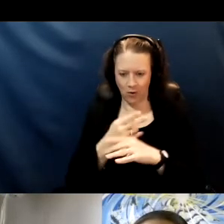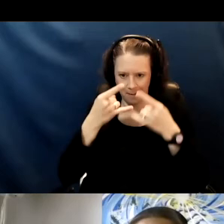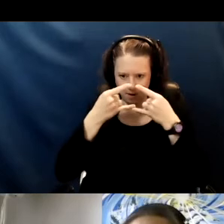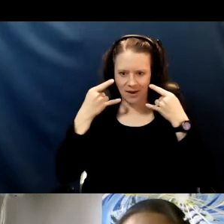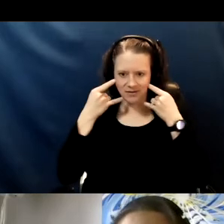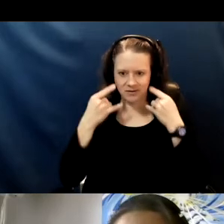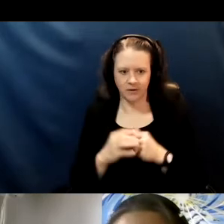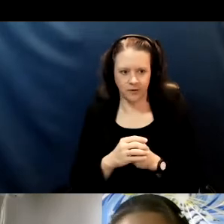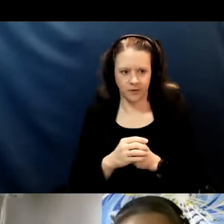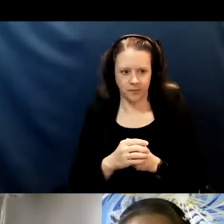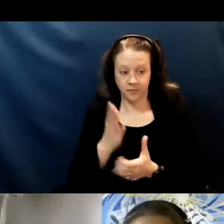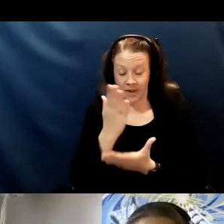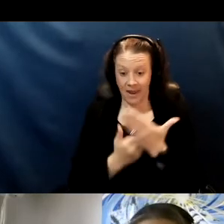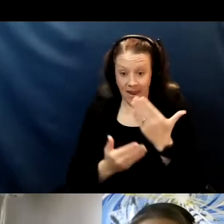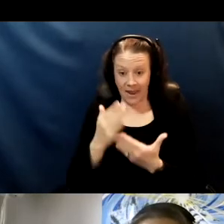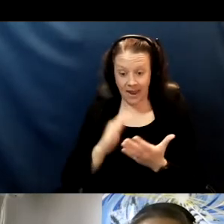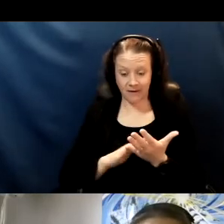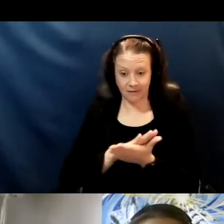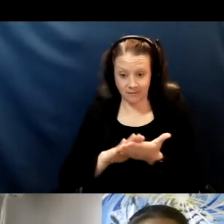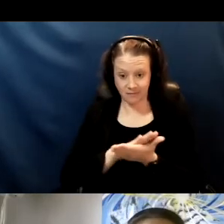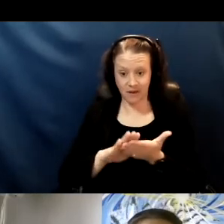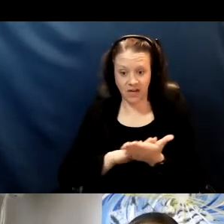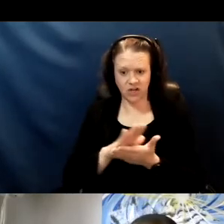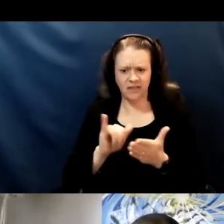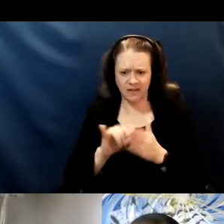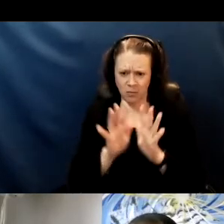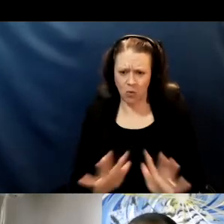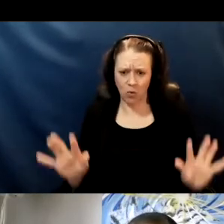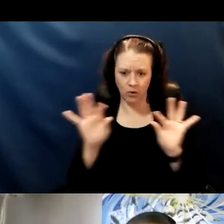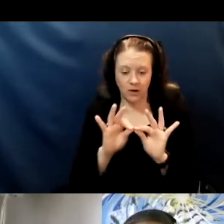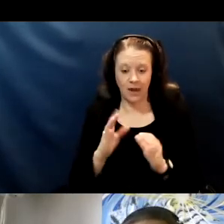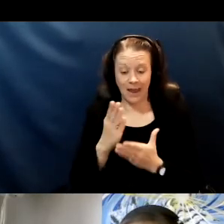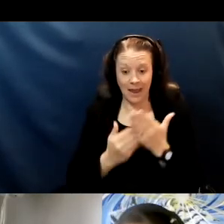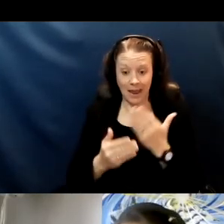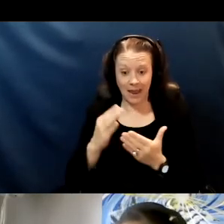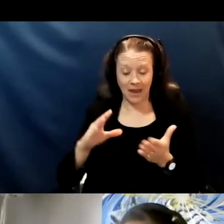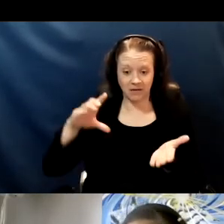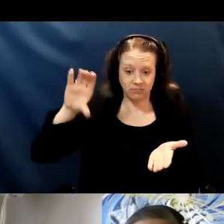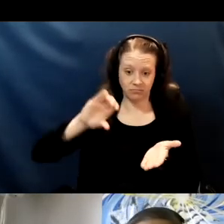Hand hygiene will be very important. It can be hand sanitizer. It can be washing with soap and water.